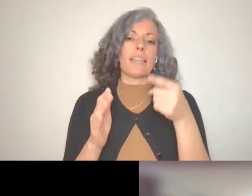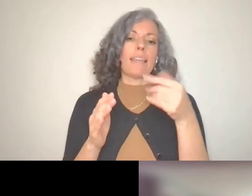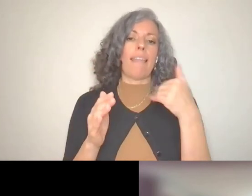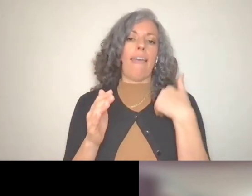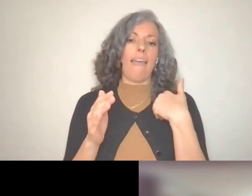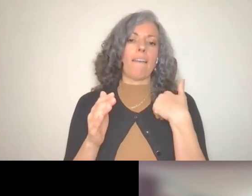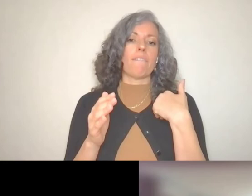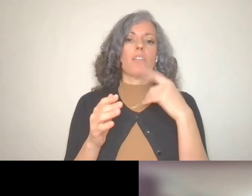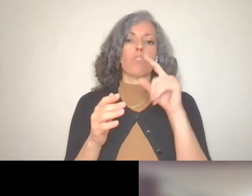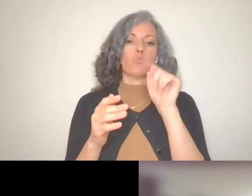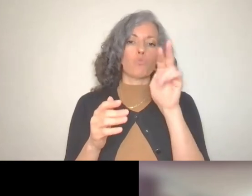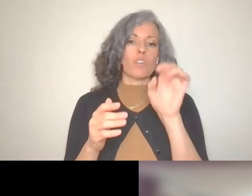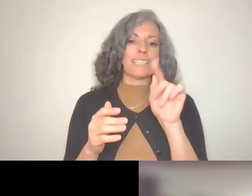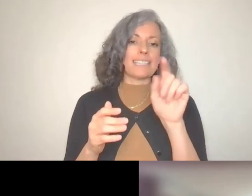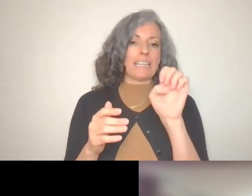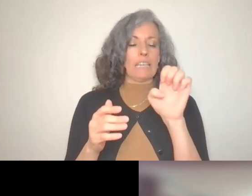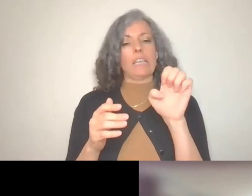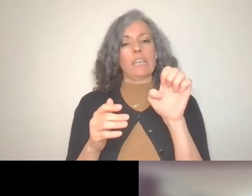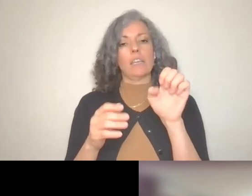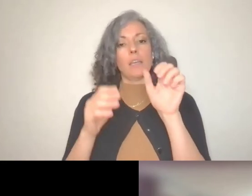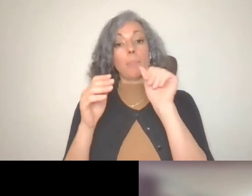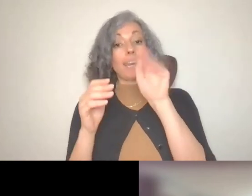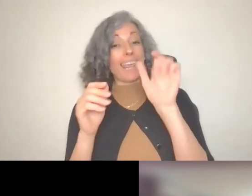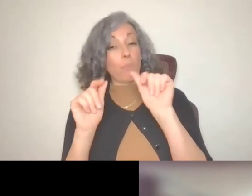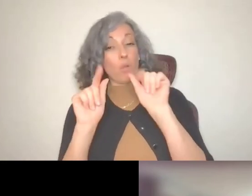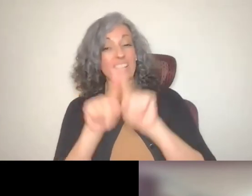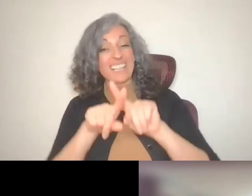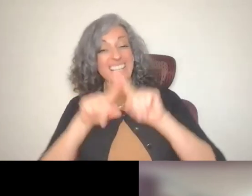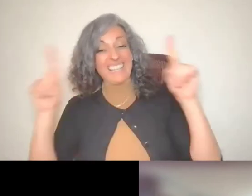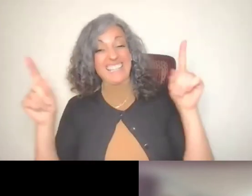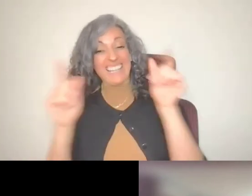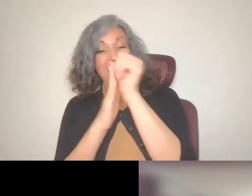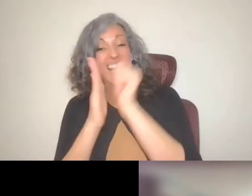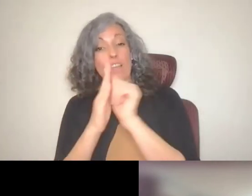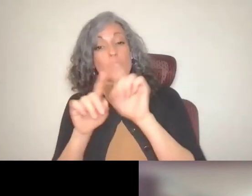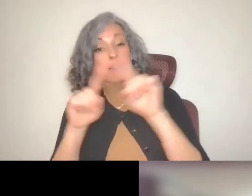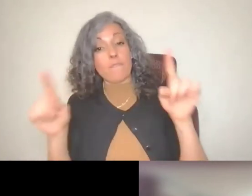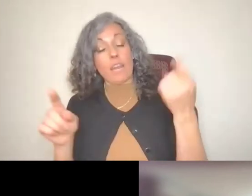I get to decide where I spend my money.